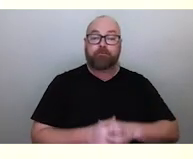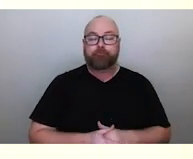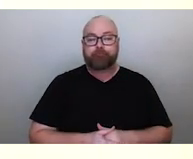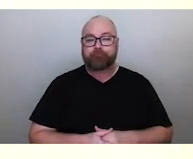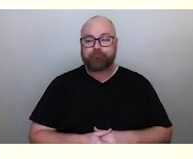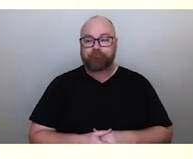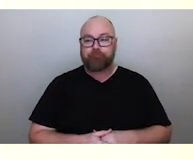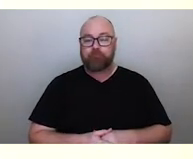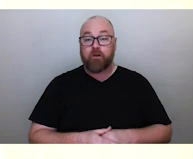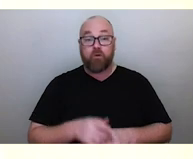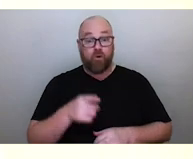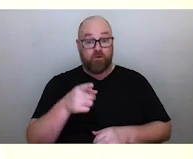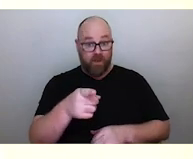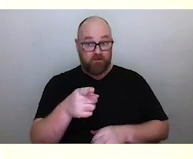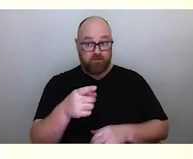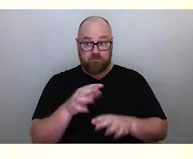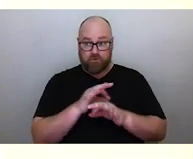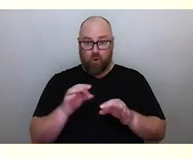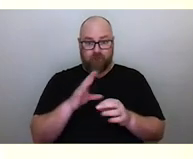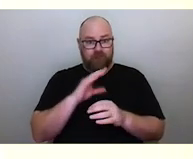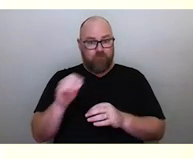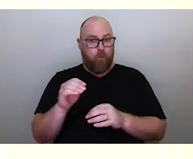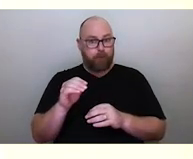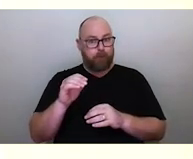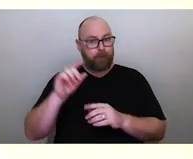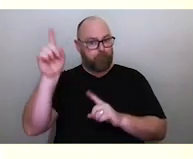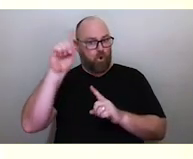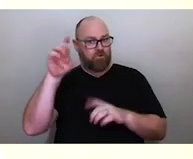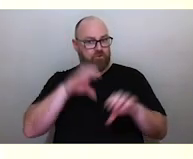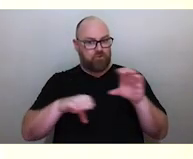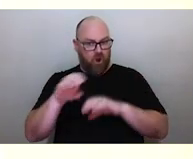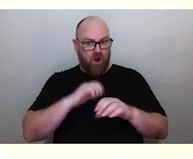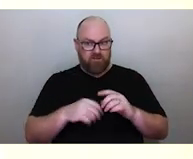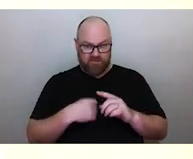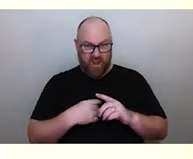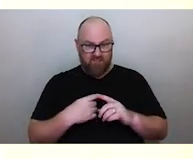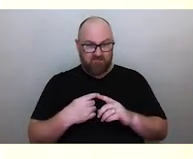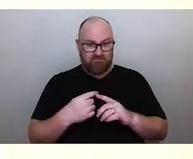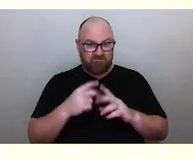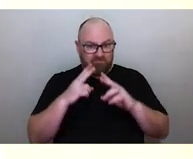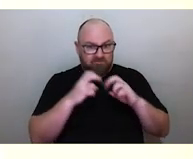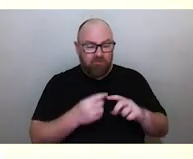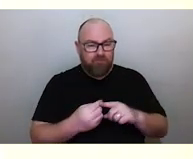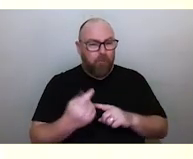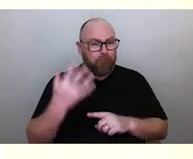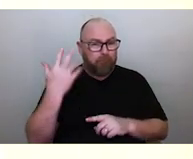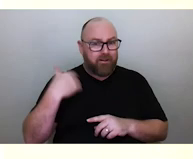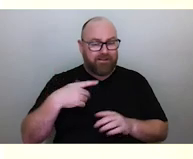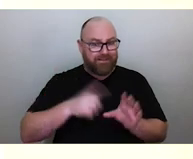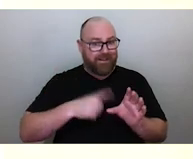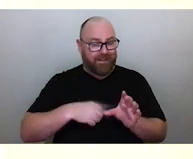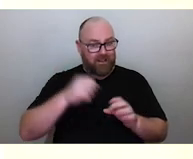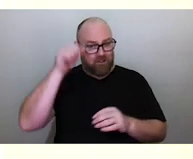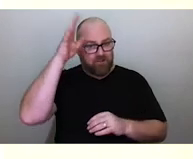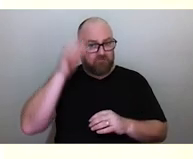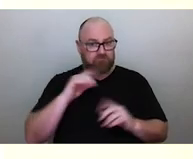something derived from modern Western science. They go back thousands, potentially tens of thousands of years, to First Cultures around the world